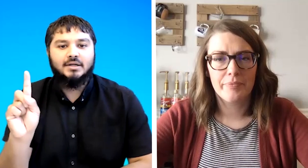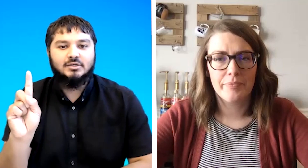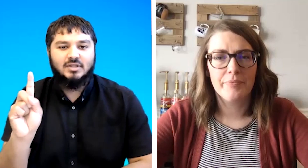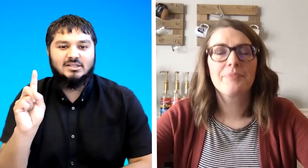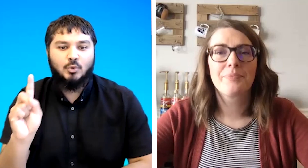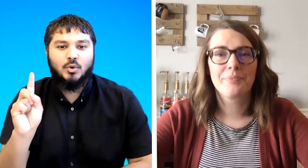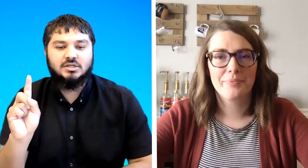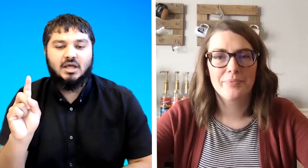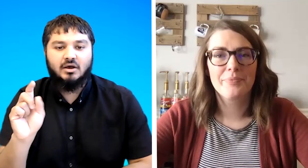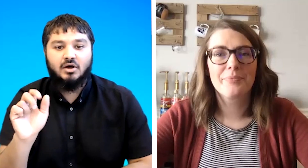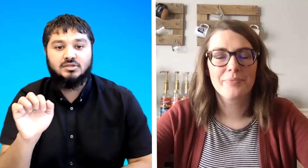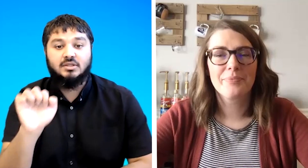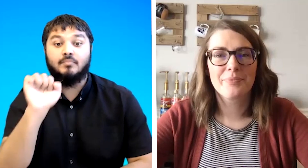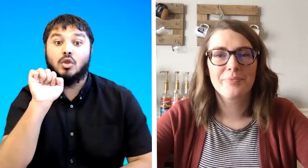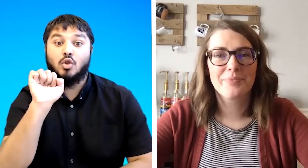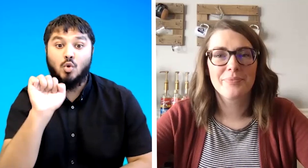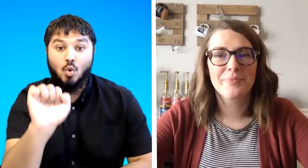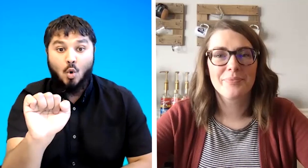so that's a question i asked them